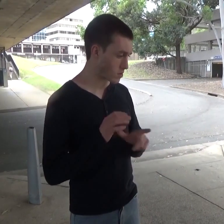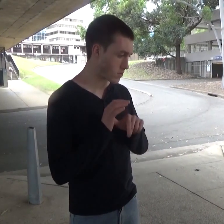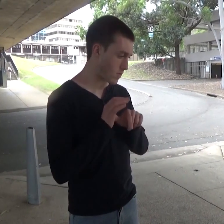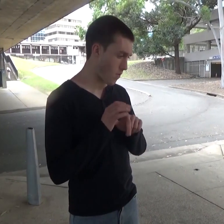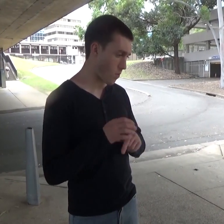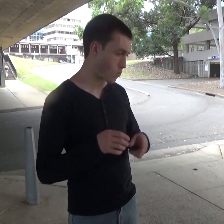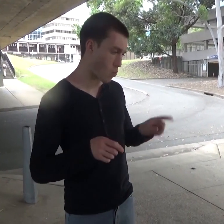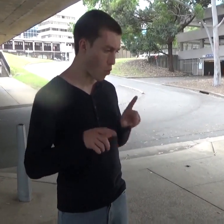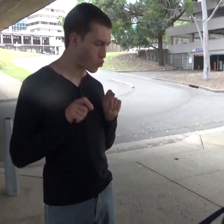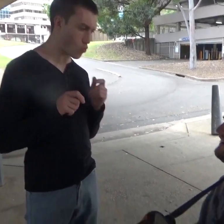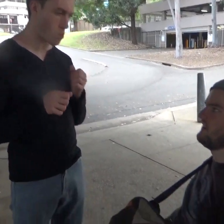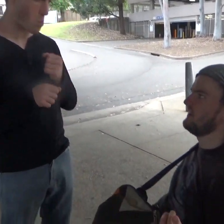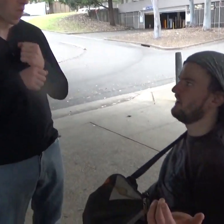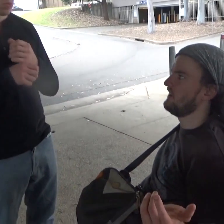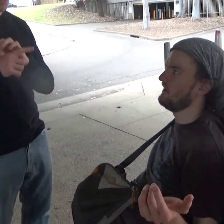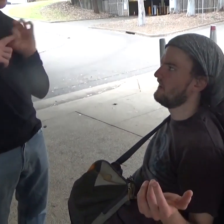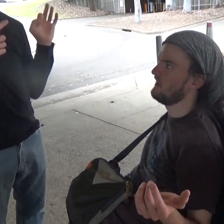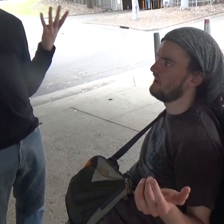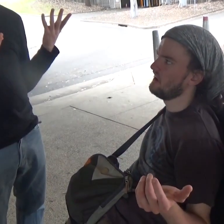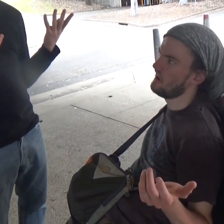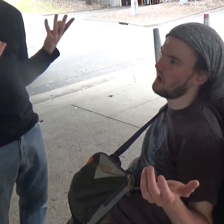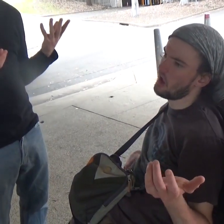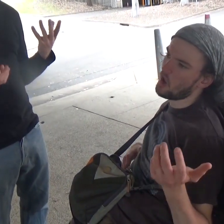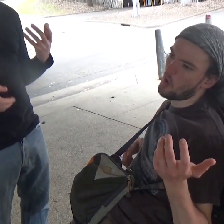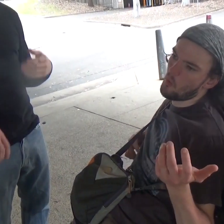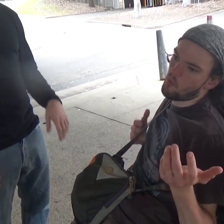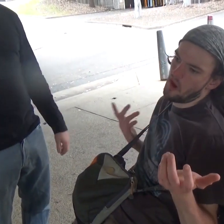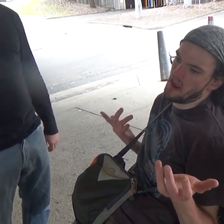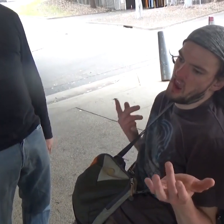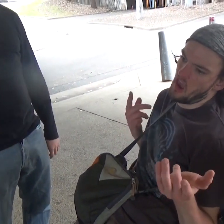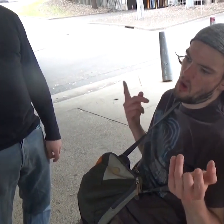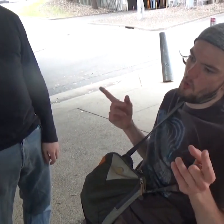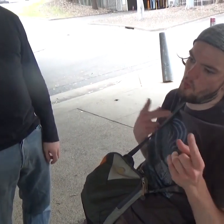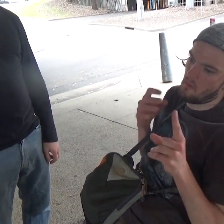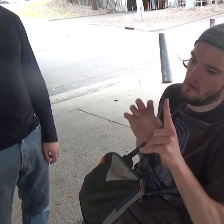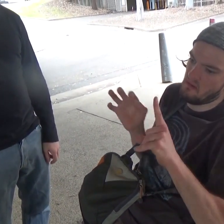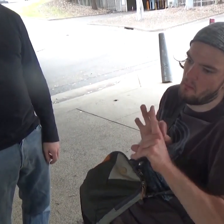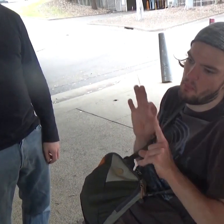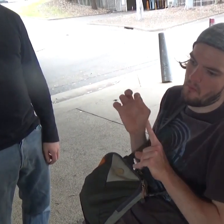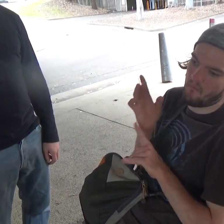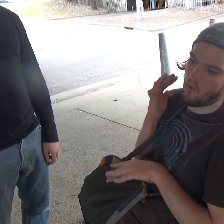This usage should be avoided because a "gesture" is an imprecise move, without a fixed meaning